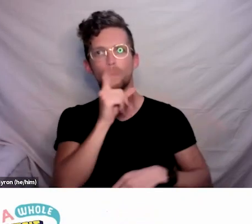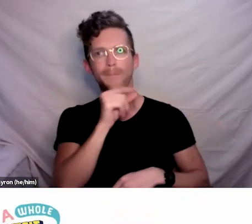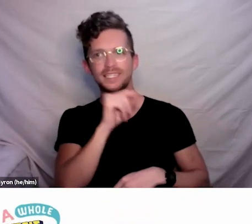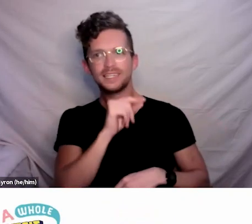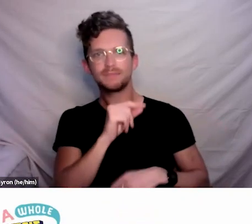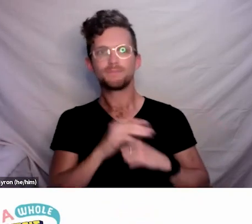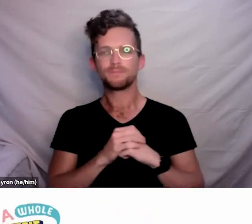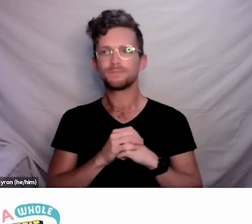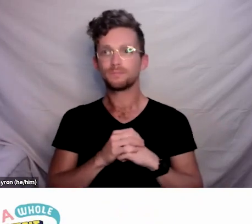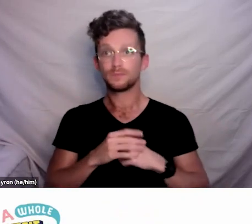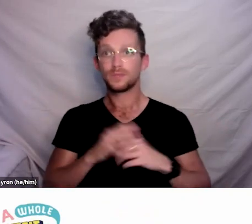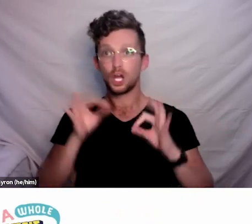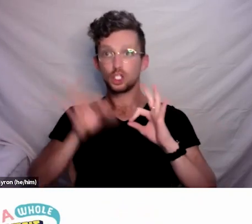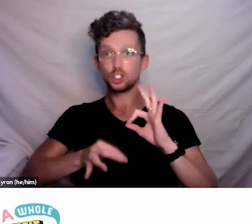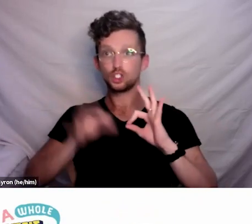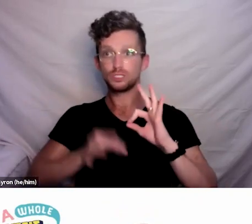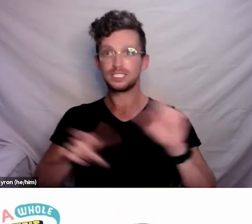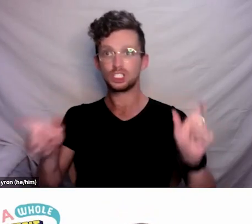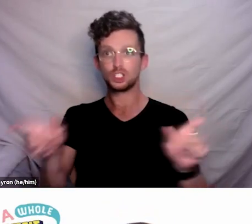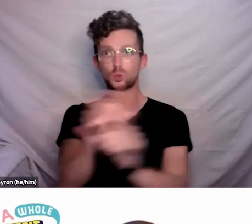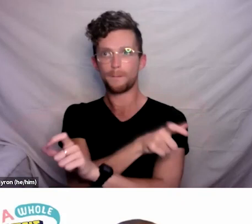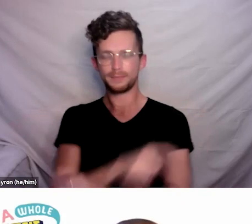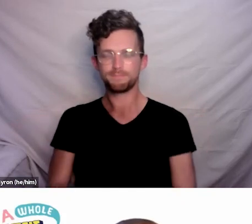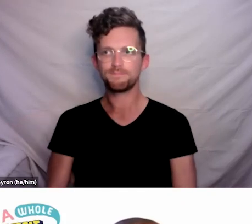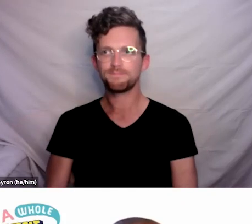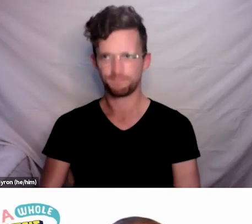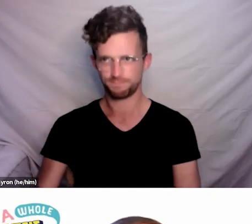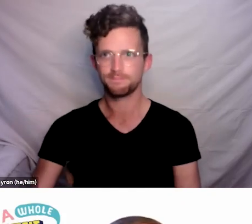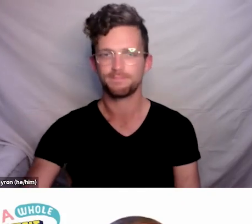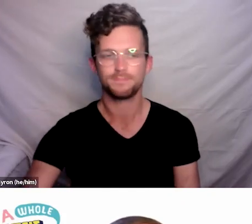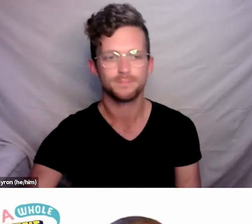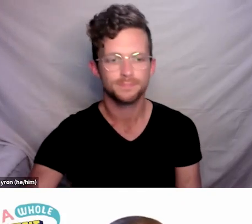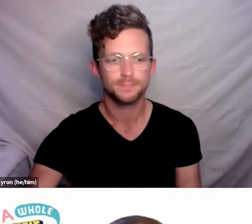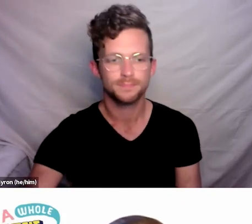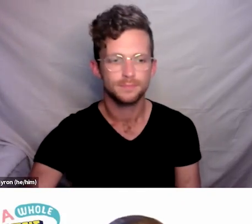Ngā mihi Prudence, thank you for facilitating this session, doing as always a great job.